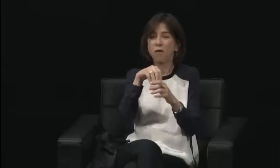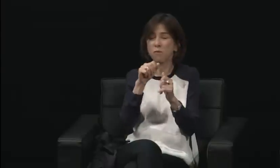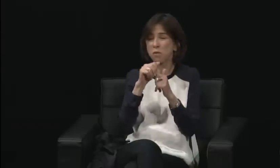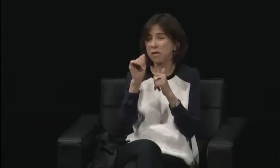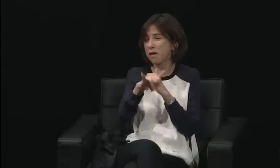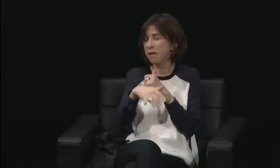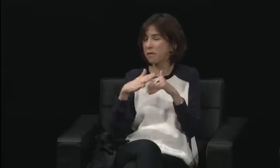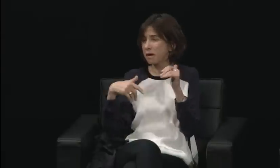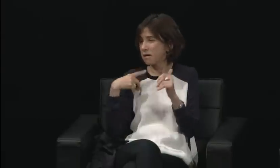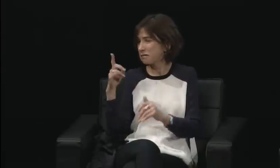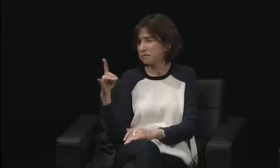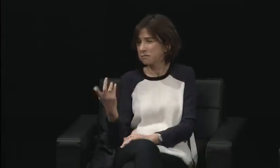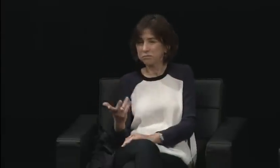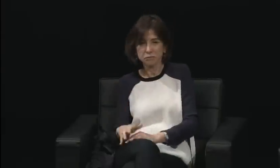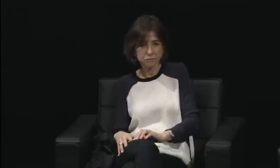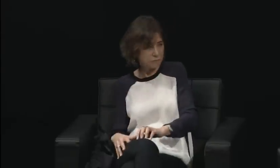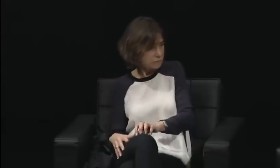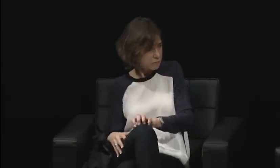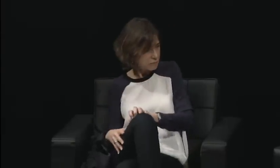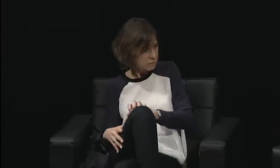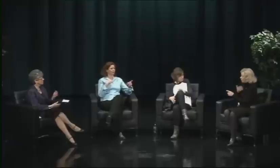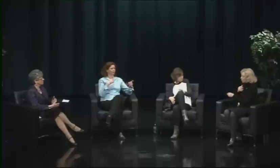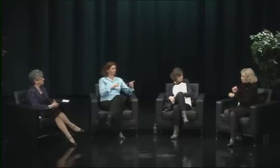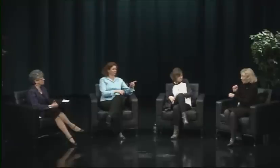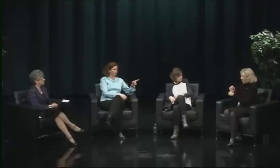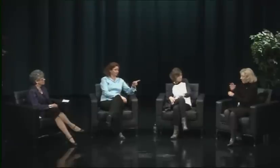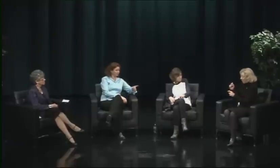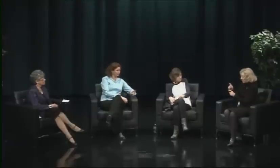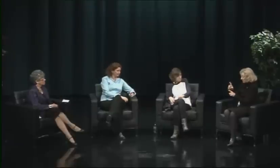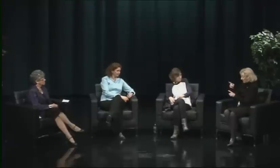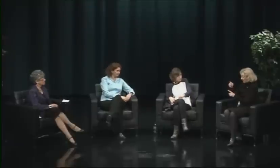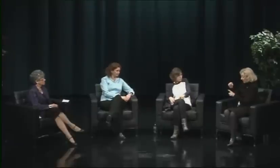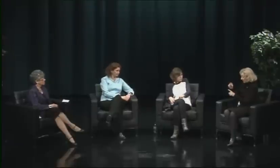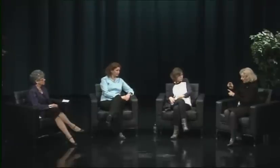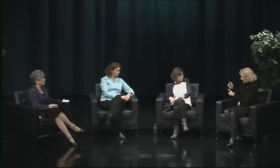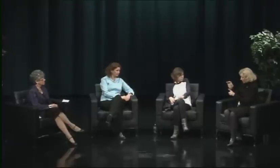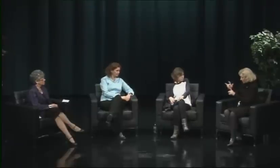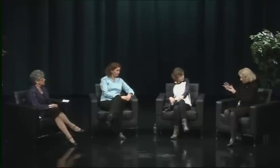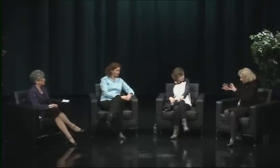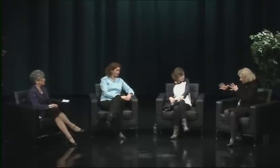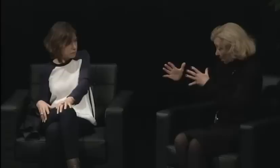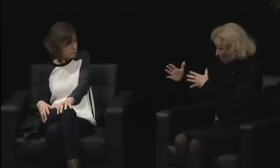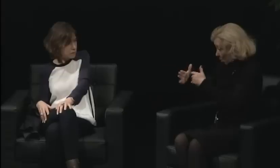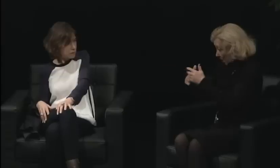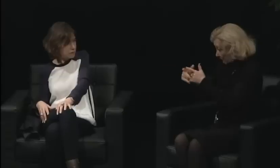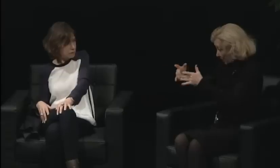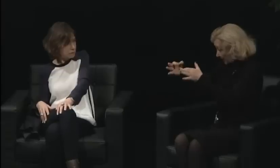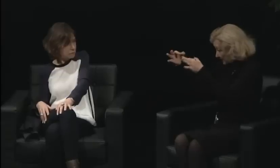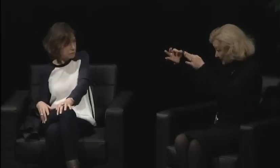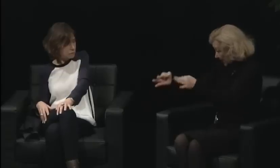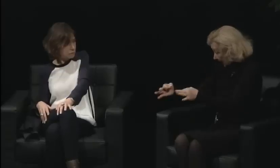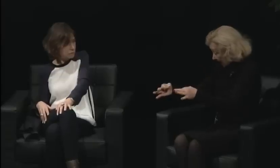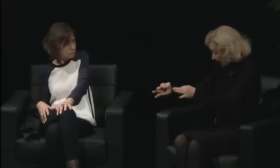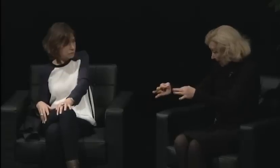held on campus, so it was easier for her, comparatively, I will say,